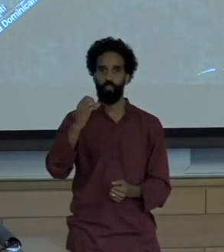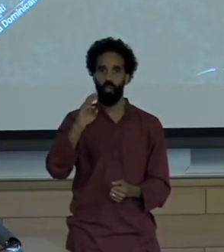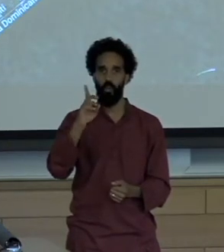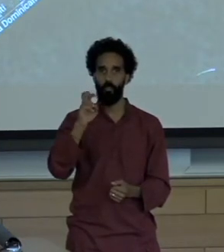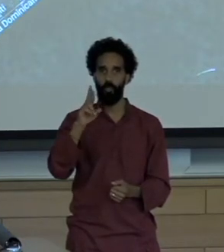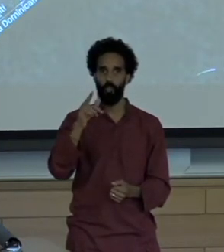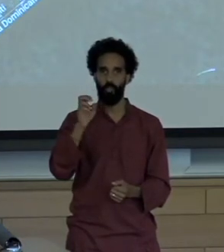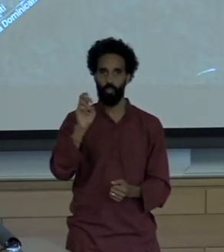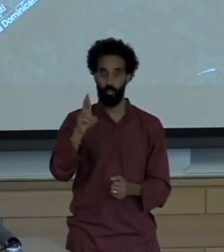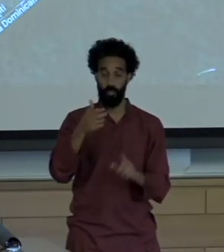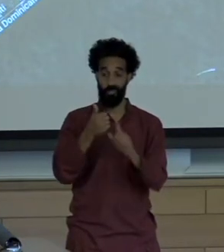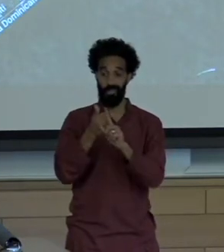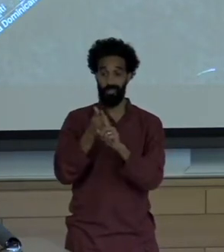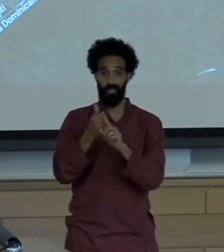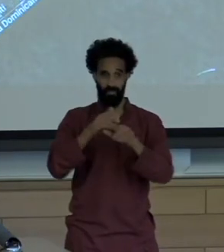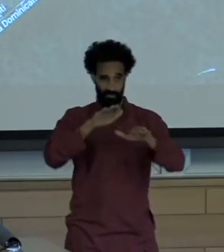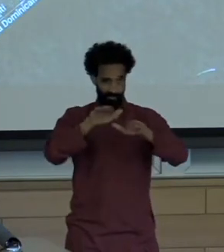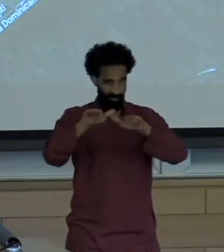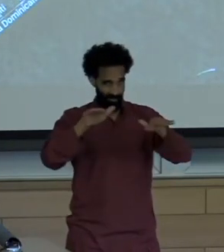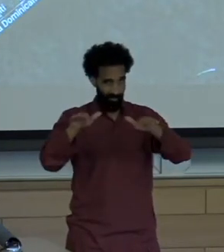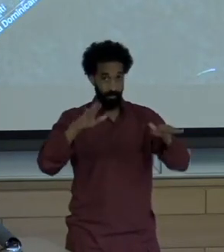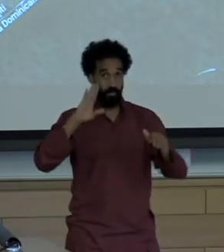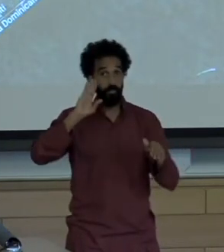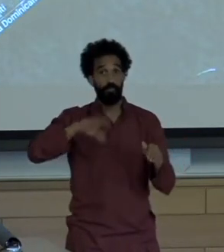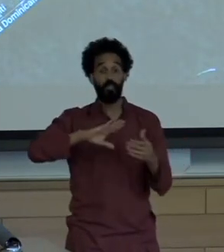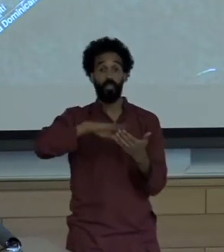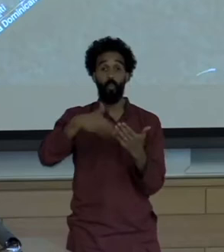All environmental problems are social problems.